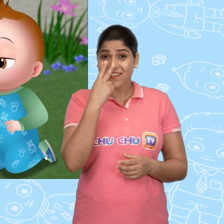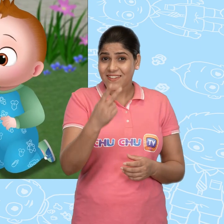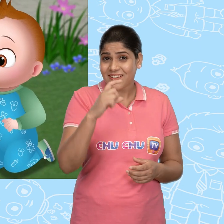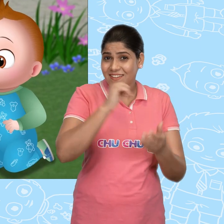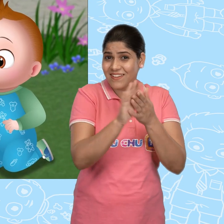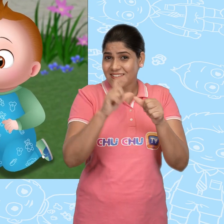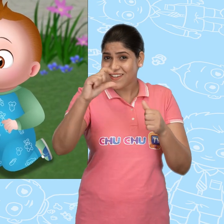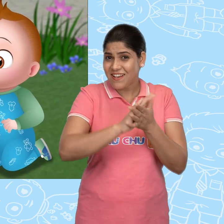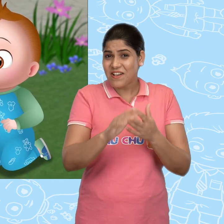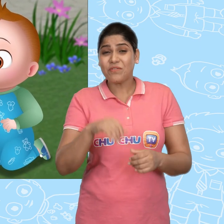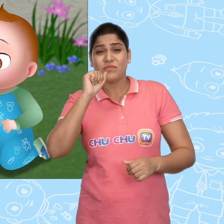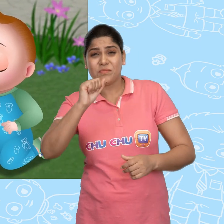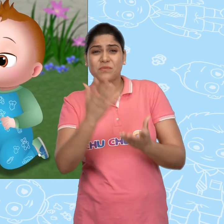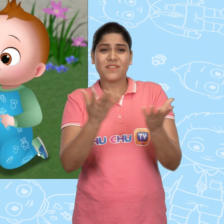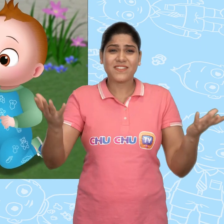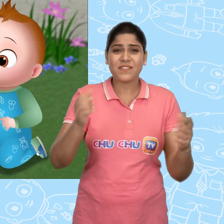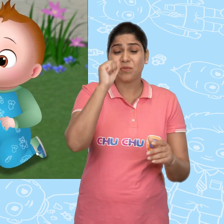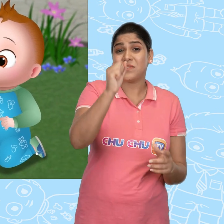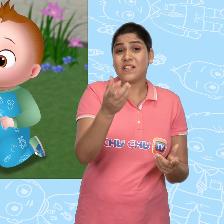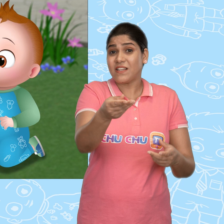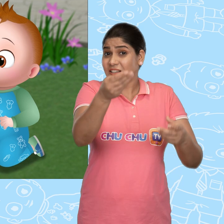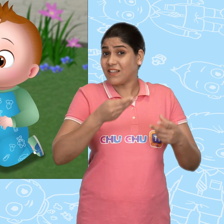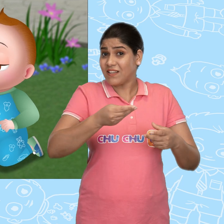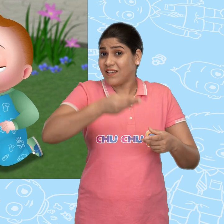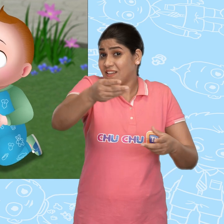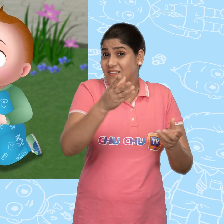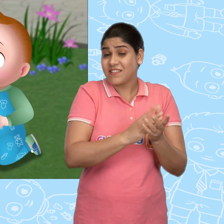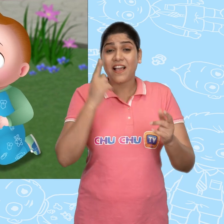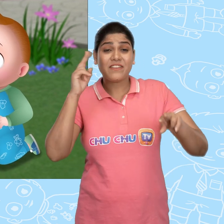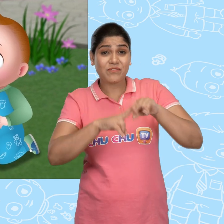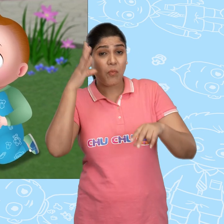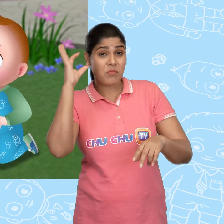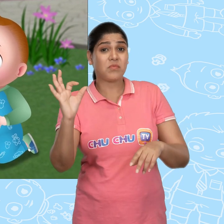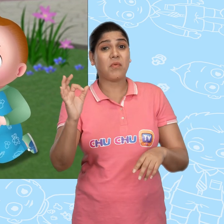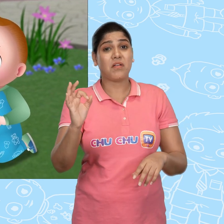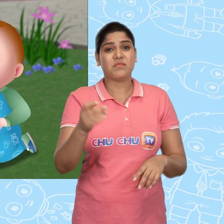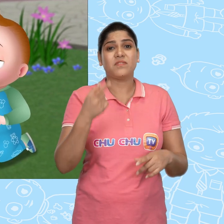So you see, ChaCha. No one can take your things away if you are smart.